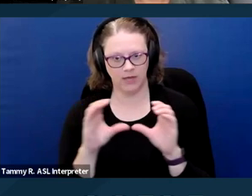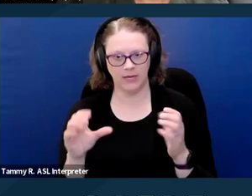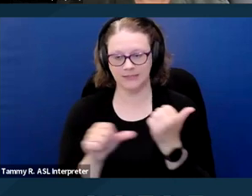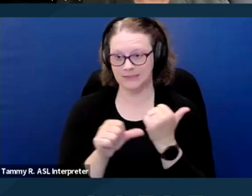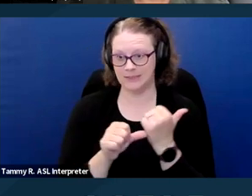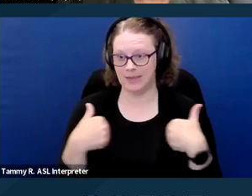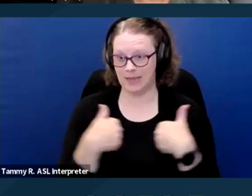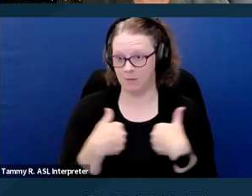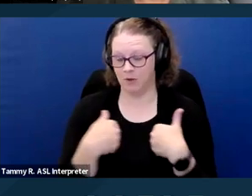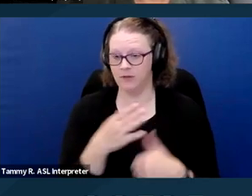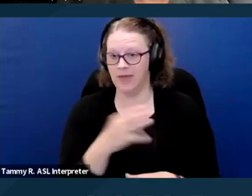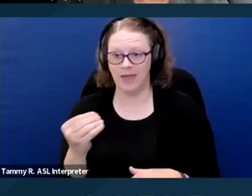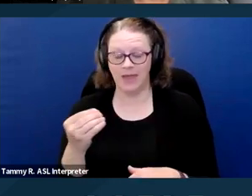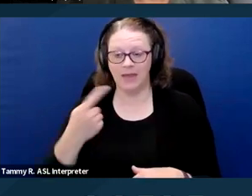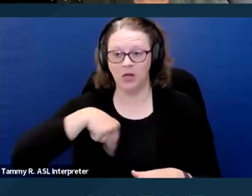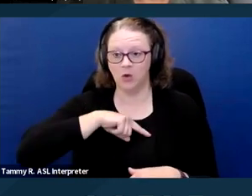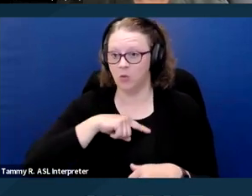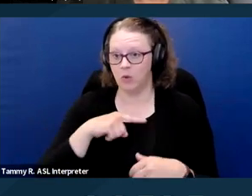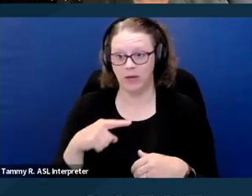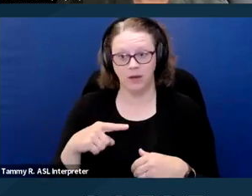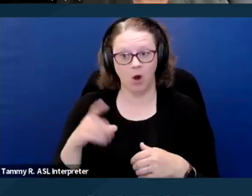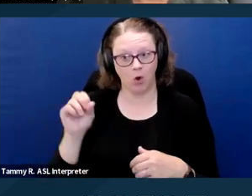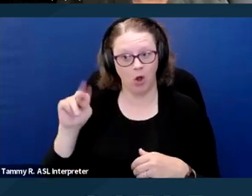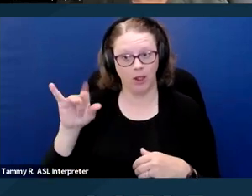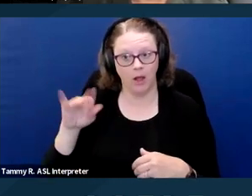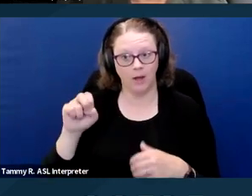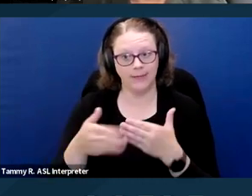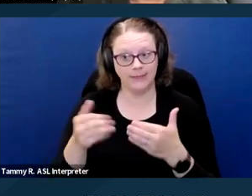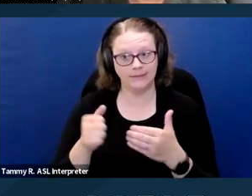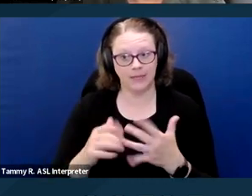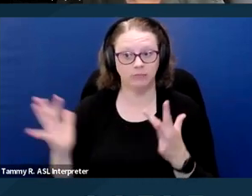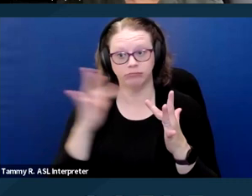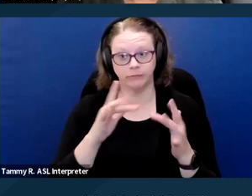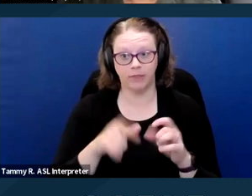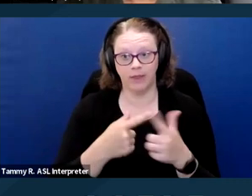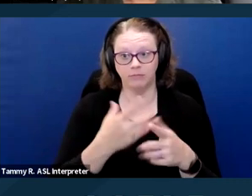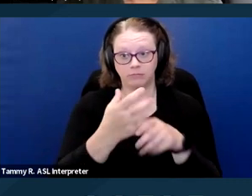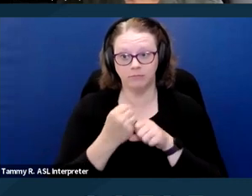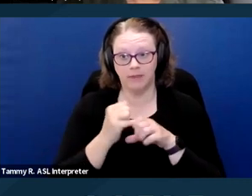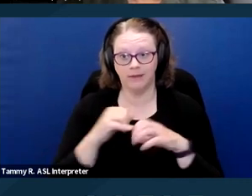are charging for a service that's unnecessary to establish that you need an accommodation.